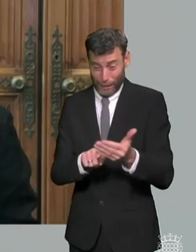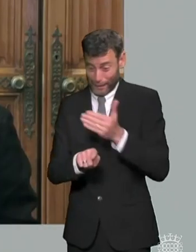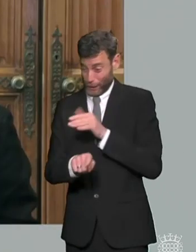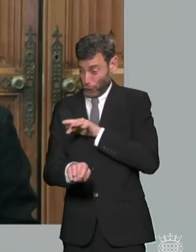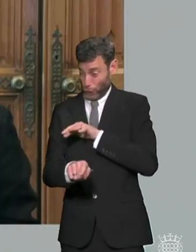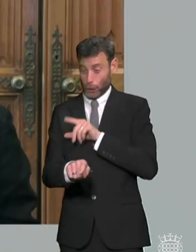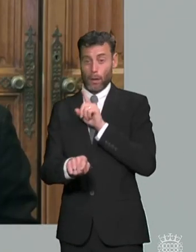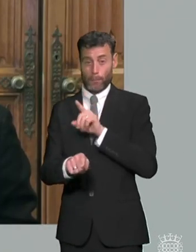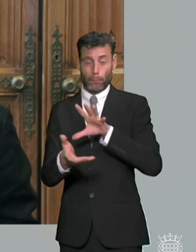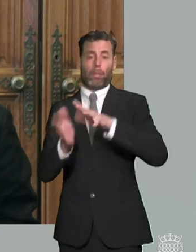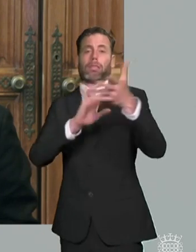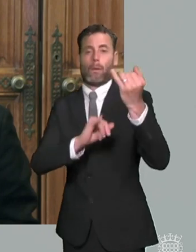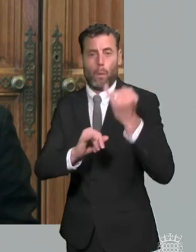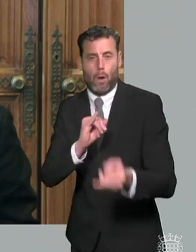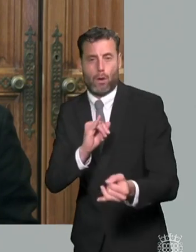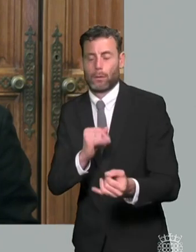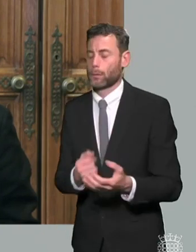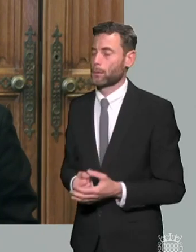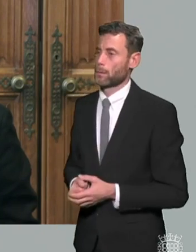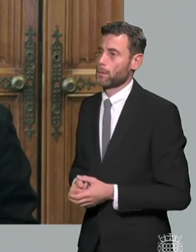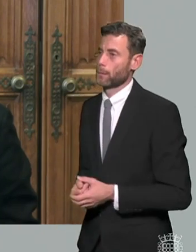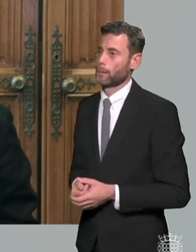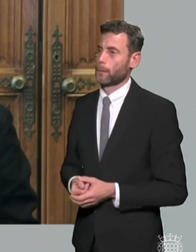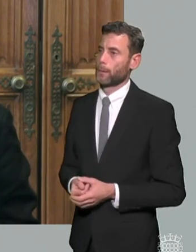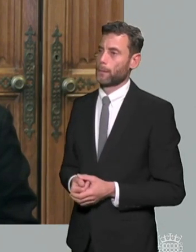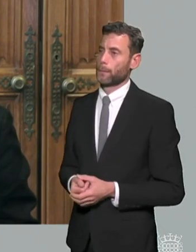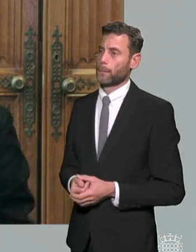just briefly if i could because we've got lots to get to ask you all very gently to be as concise as